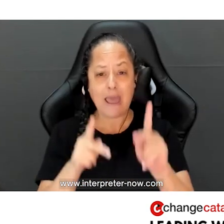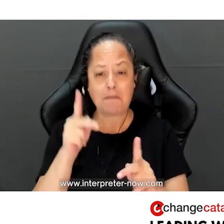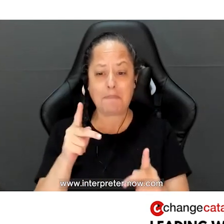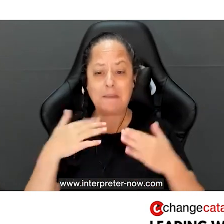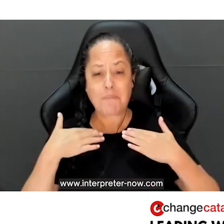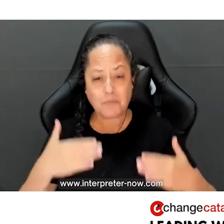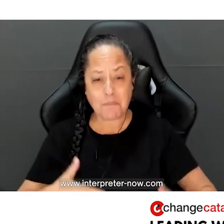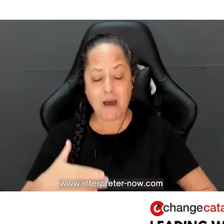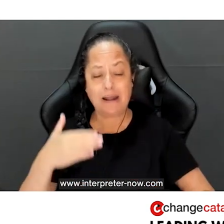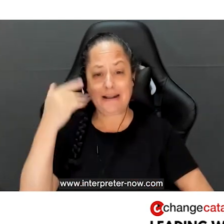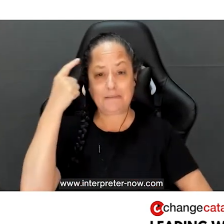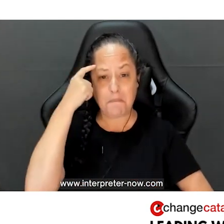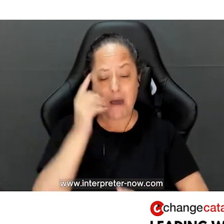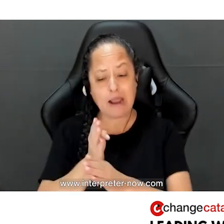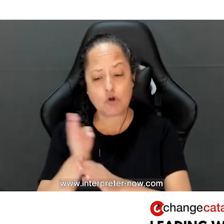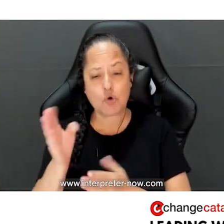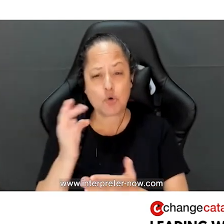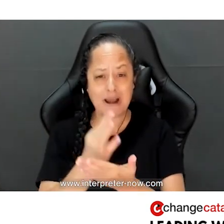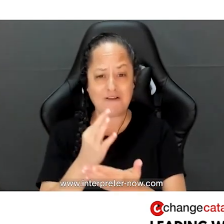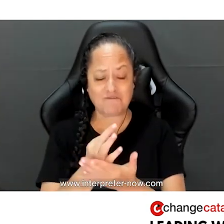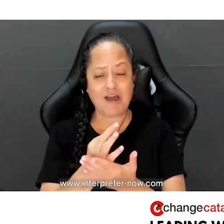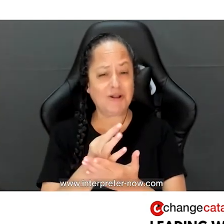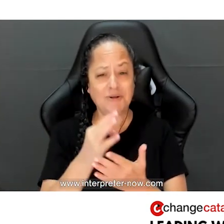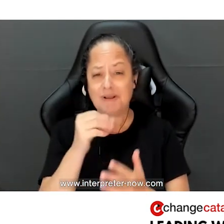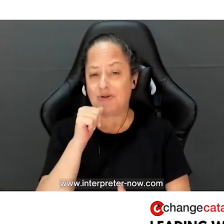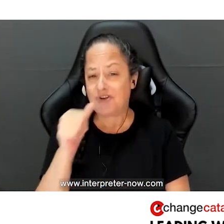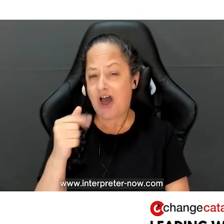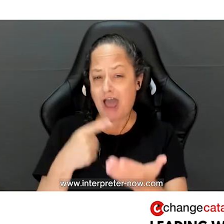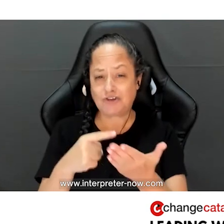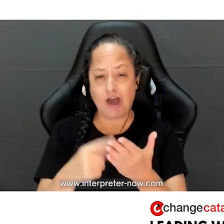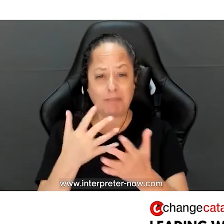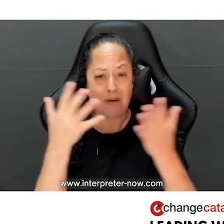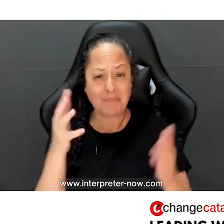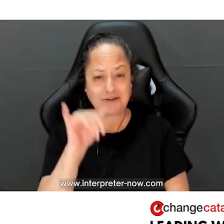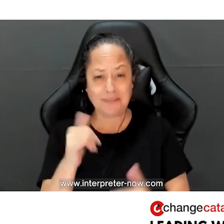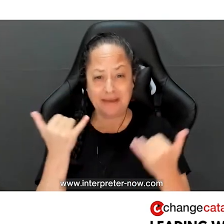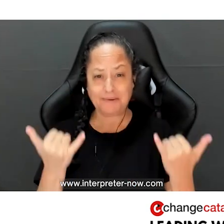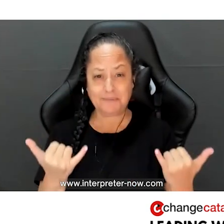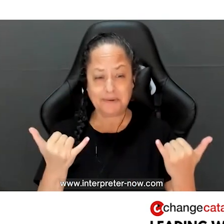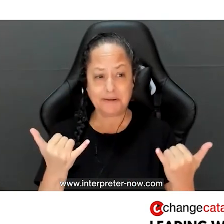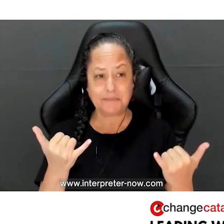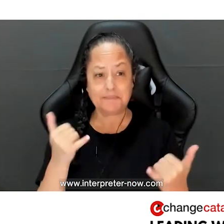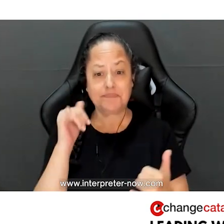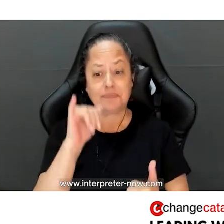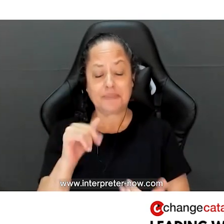bodies, minds, careers, finances as well. That's something we talk about a lot, much